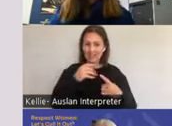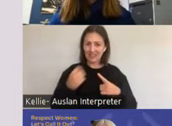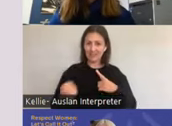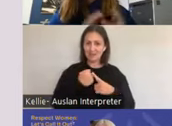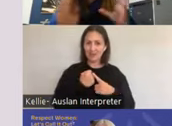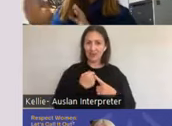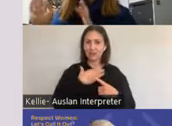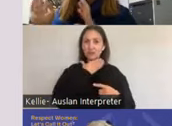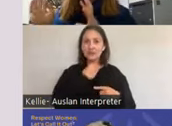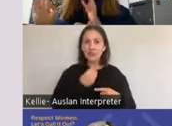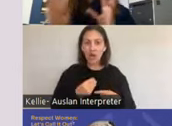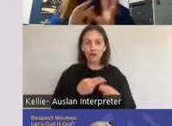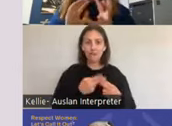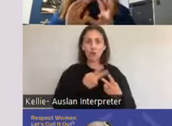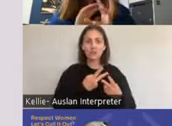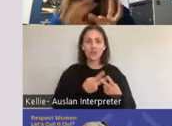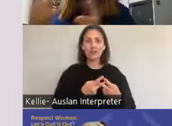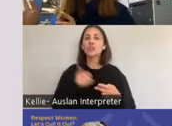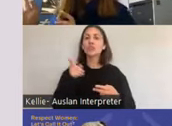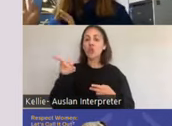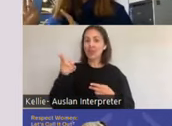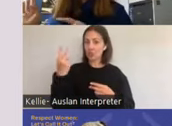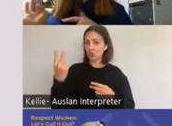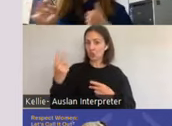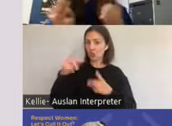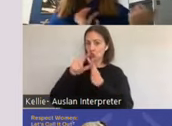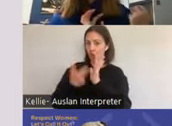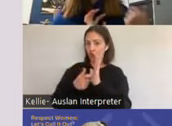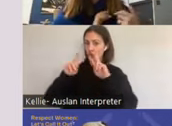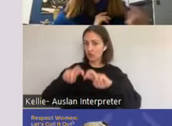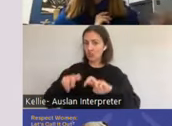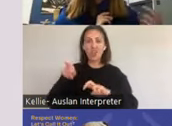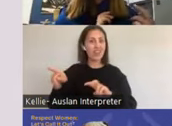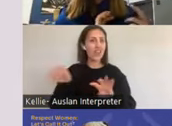out that what Masters and Johnston's also completely missed was a concept of desire.